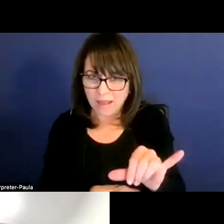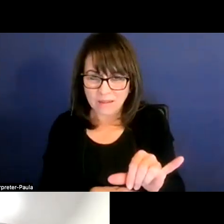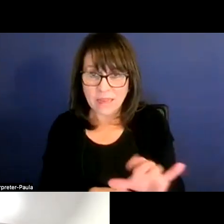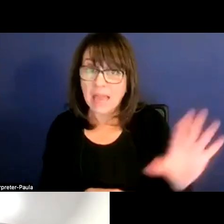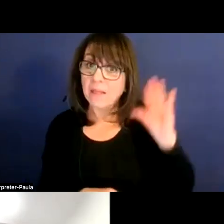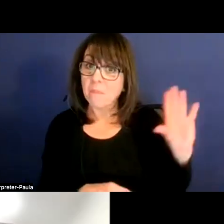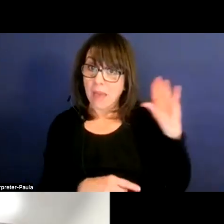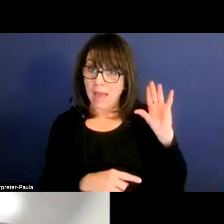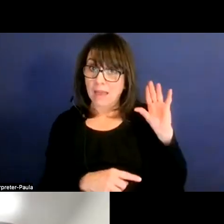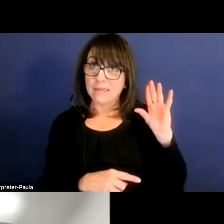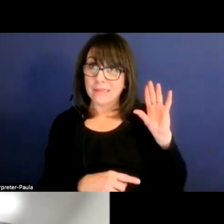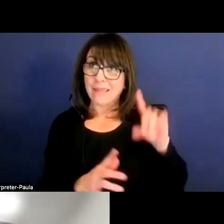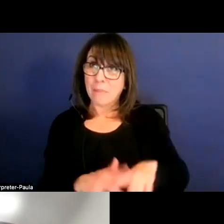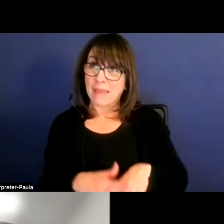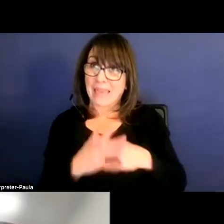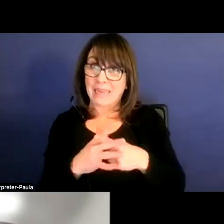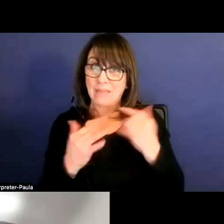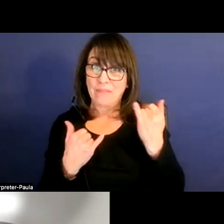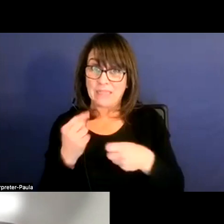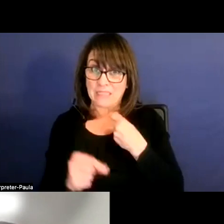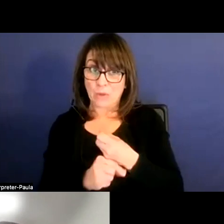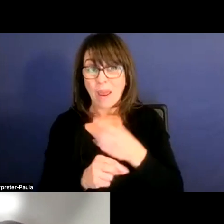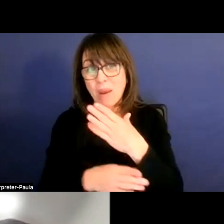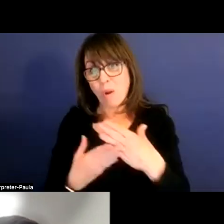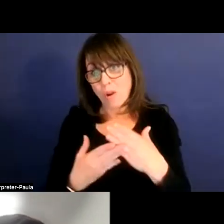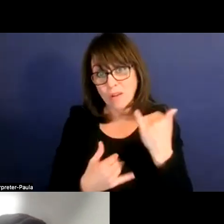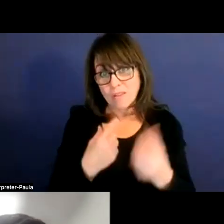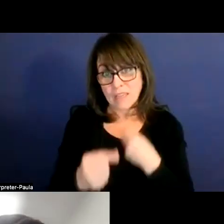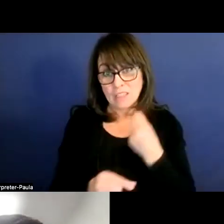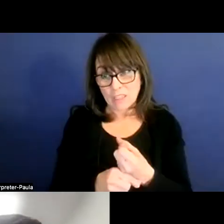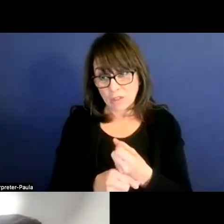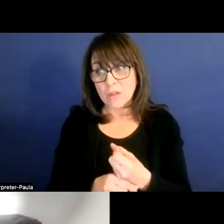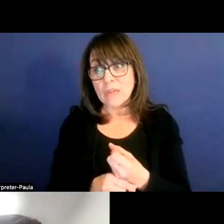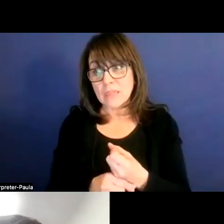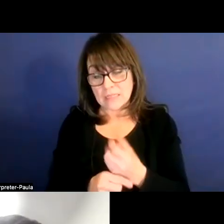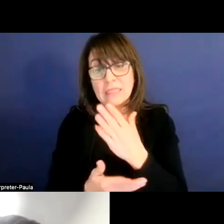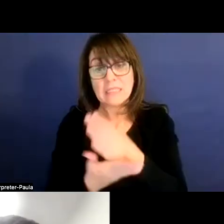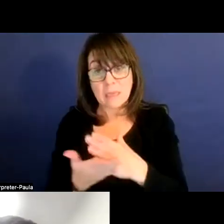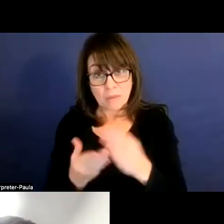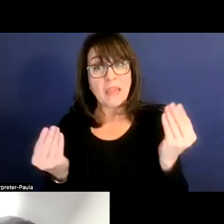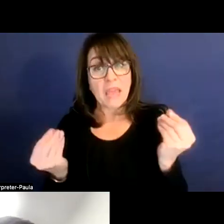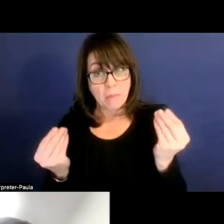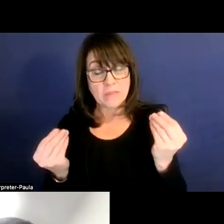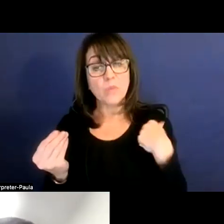especially beginning of this year and part of this year in certain campuses, we had some classes,